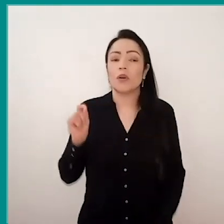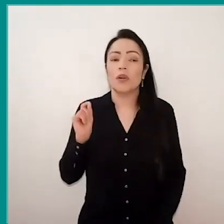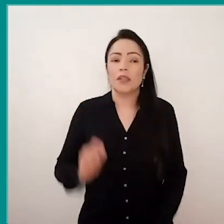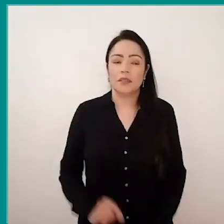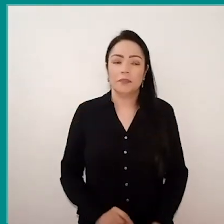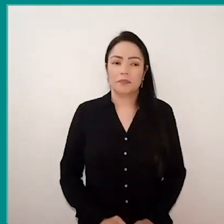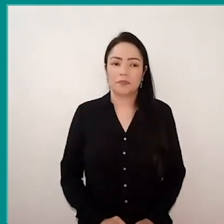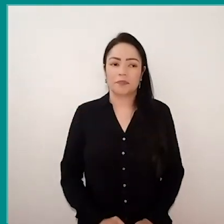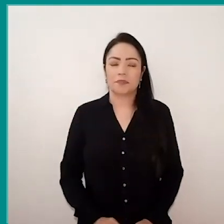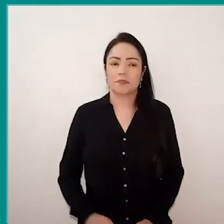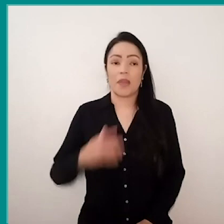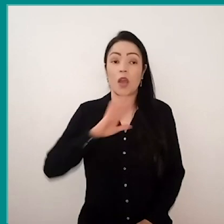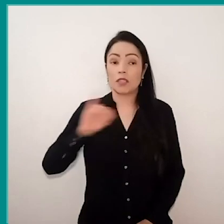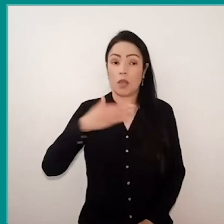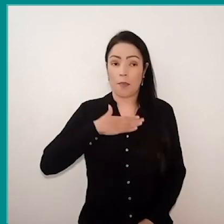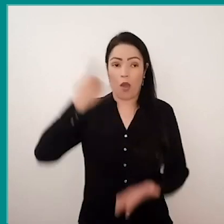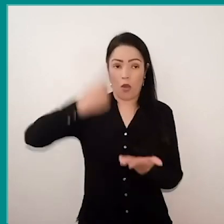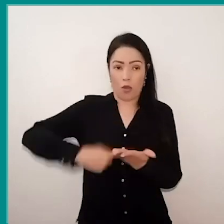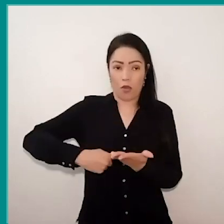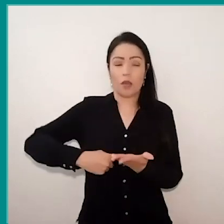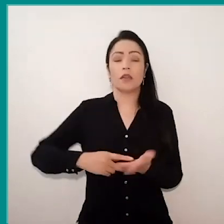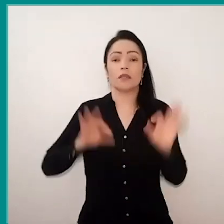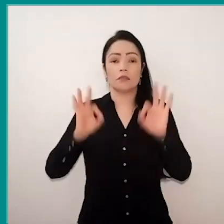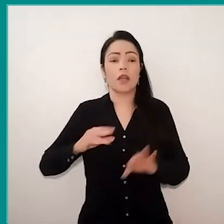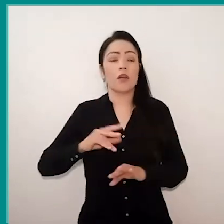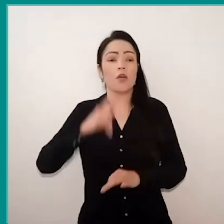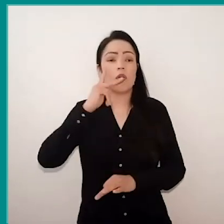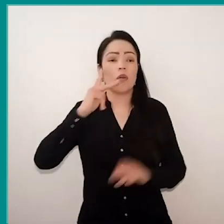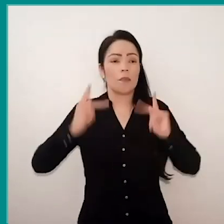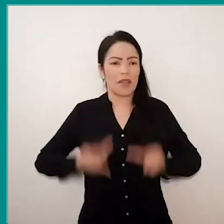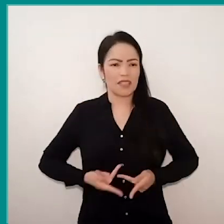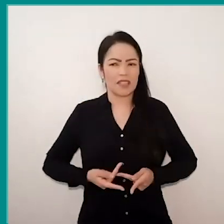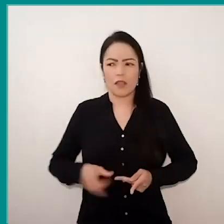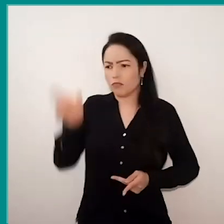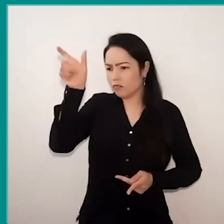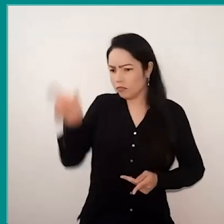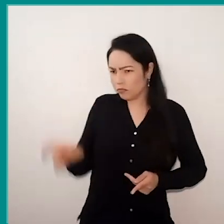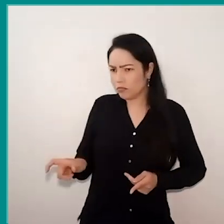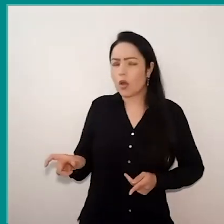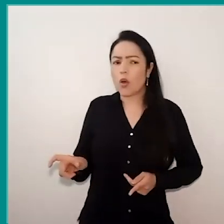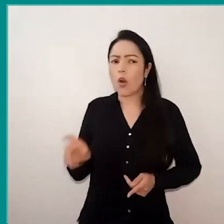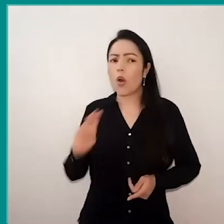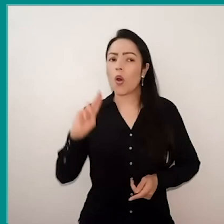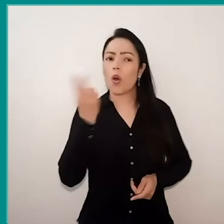"If my commitment is really with the concrete man, with the cause of its humanization,